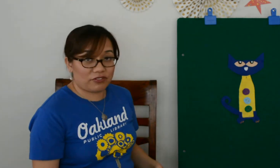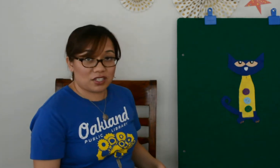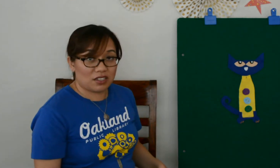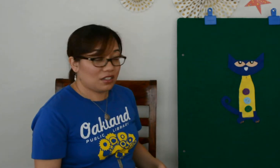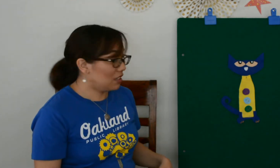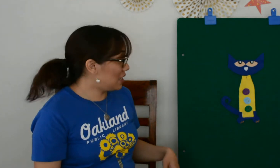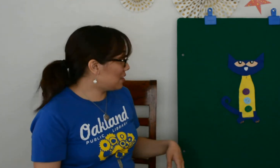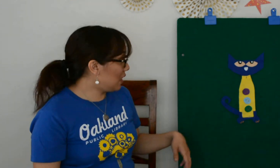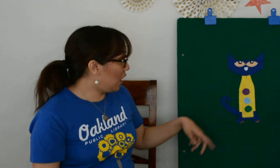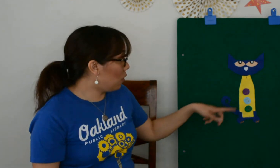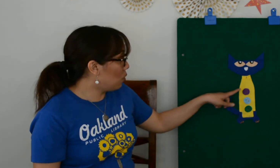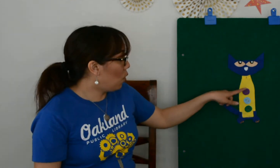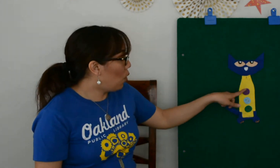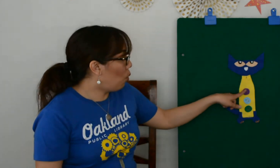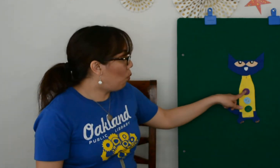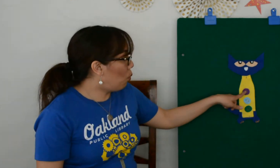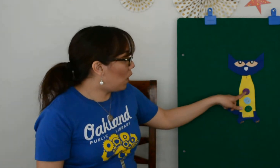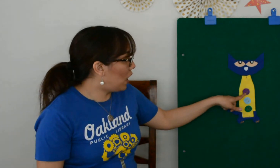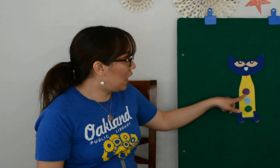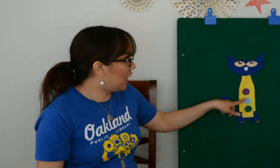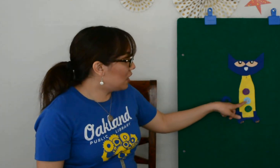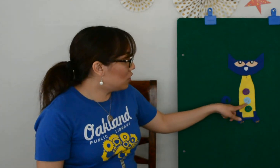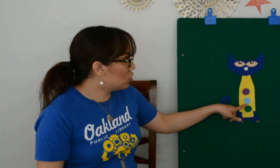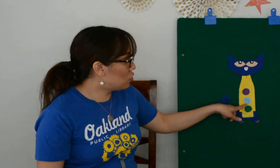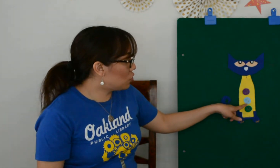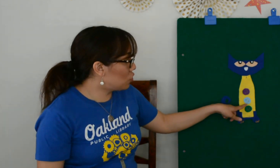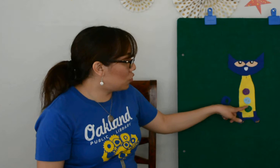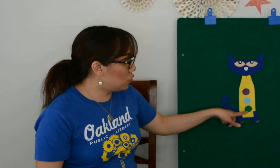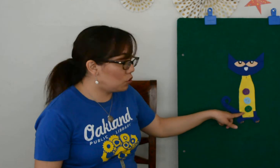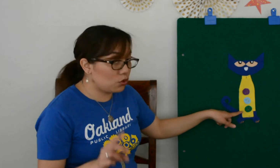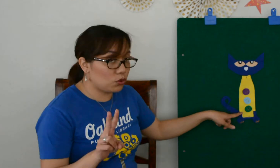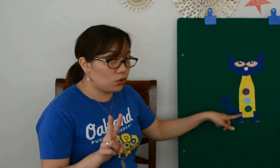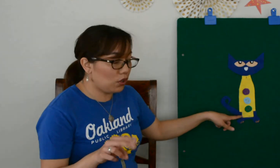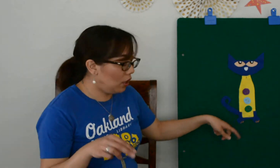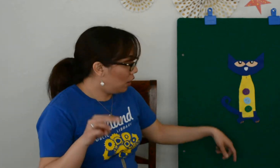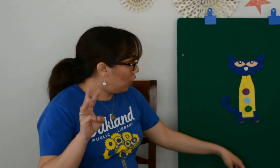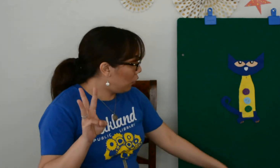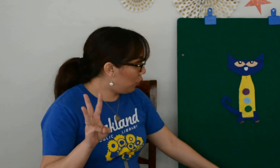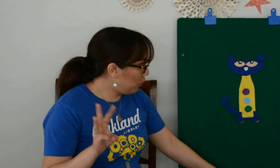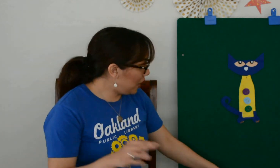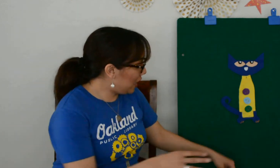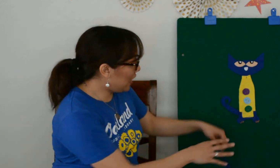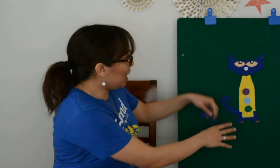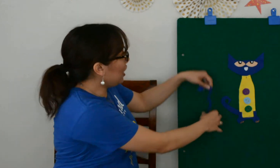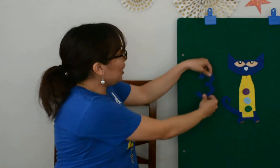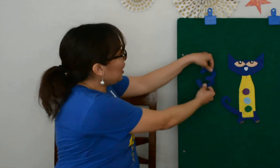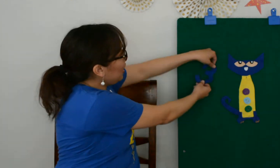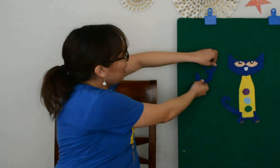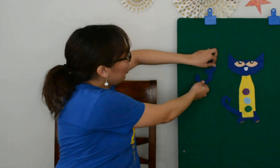Let’s count. One, two, threeee!